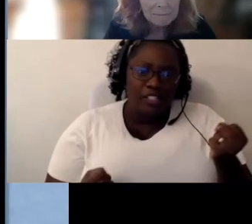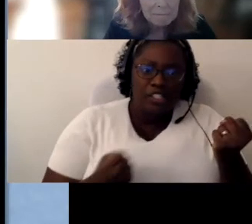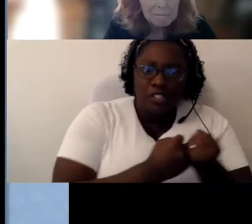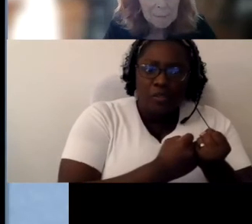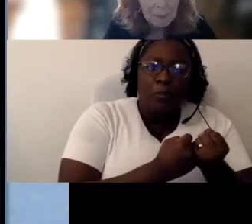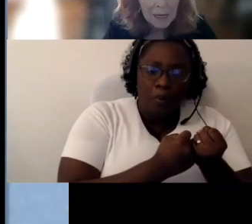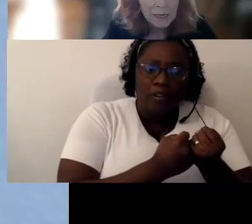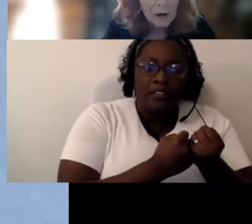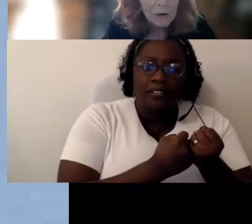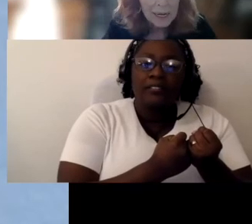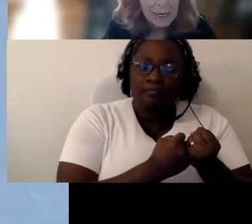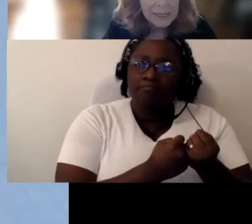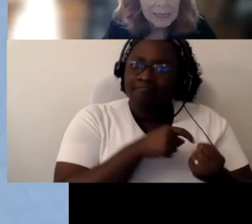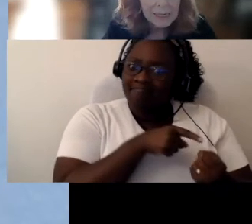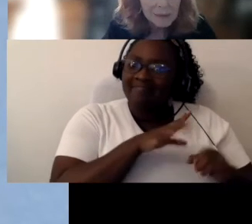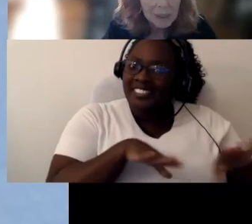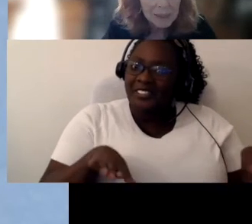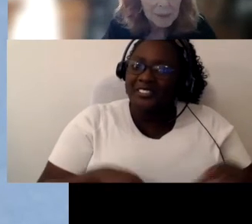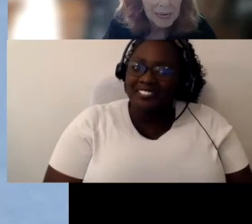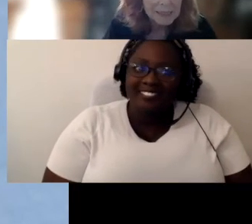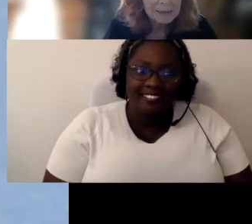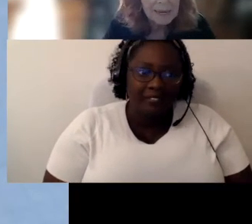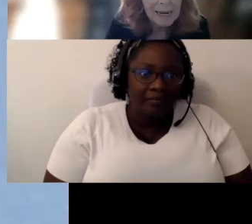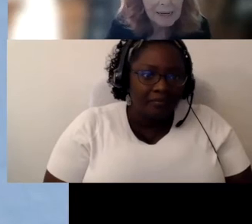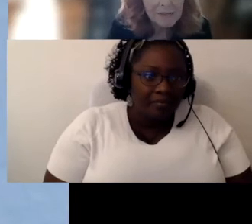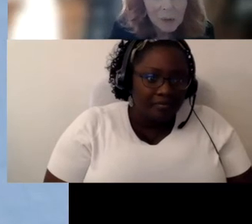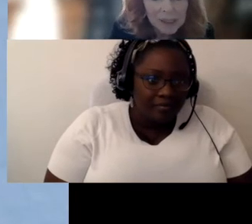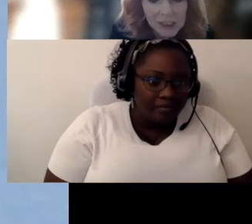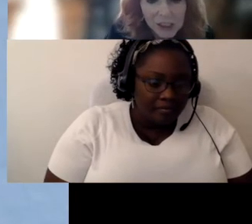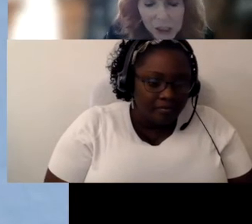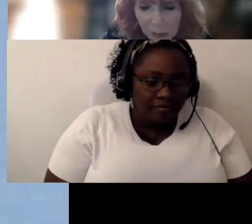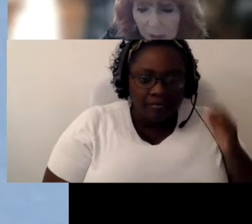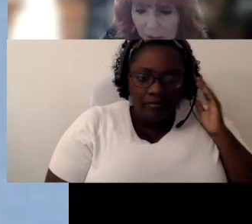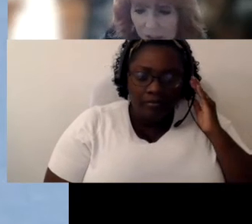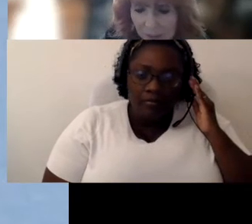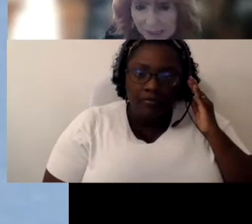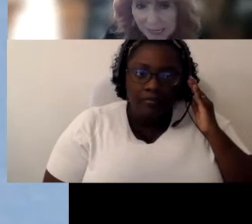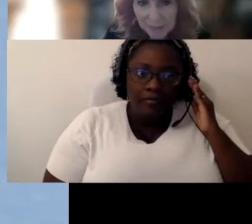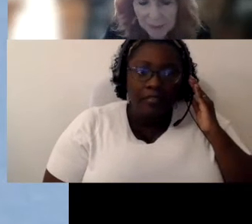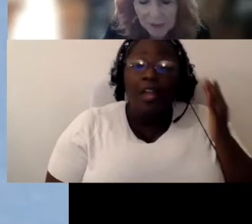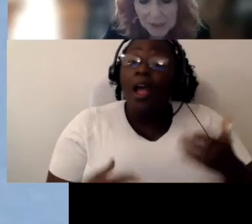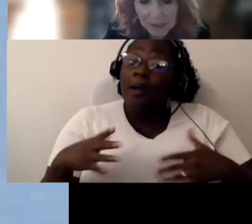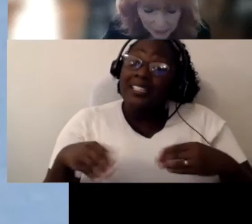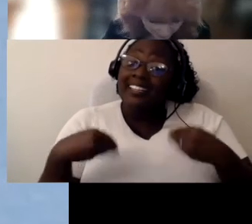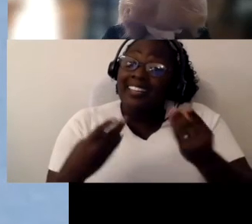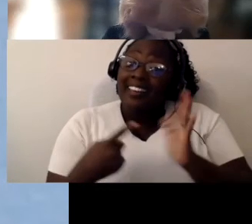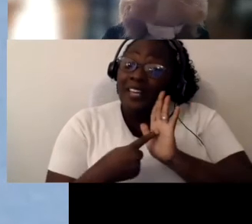Okay, again. What impact it may have. I wanted to share with you some examples. And then